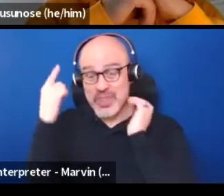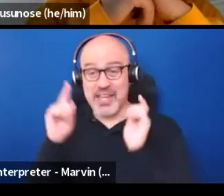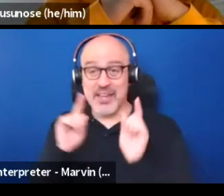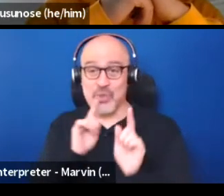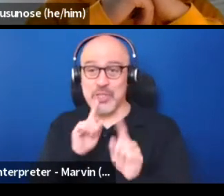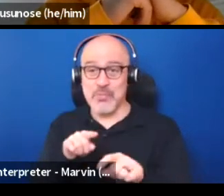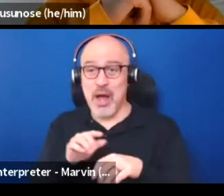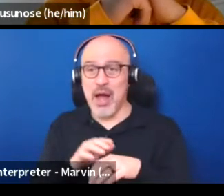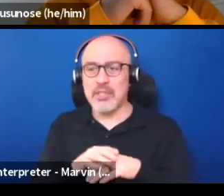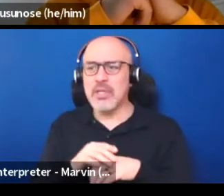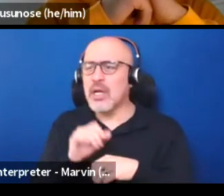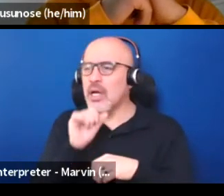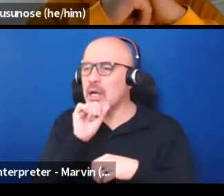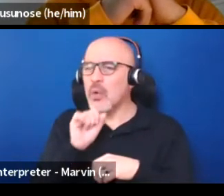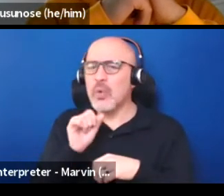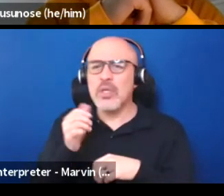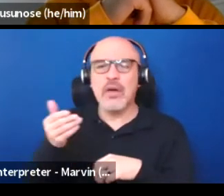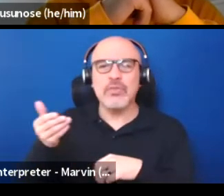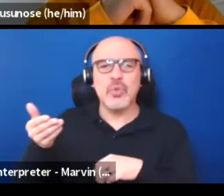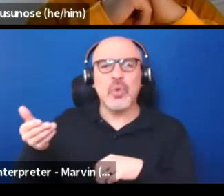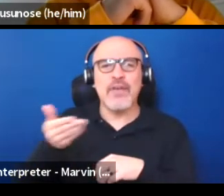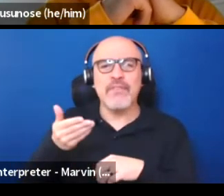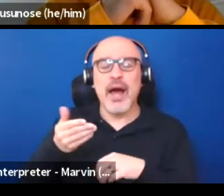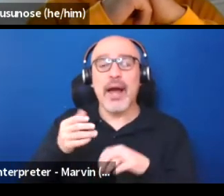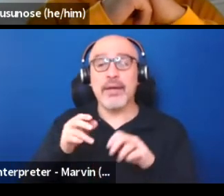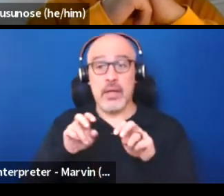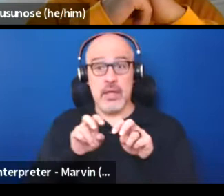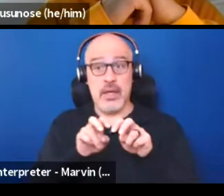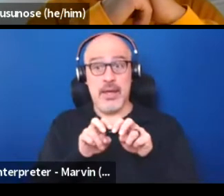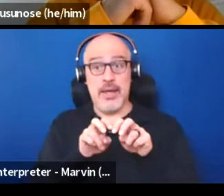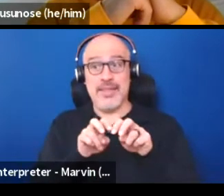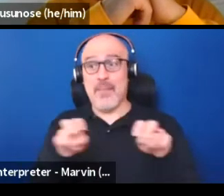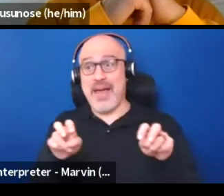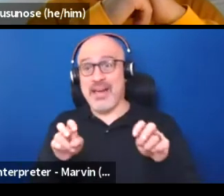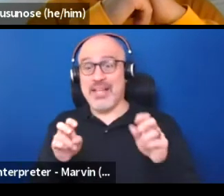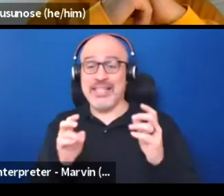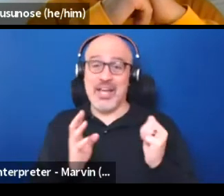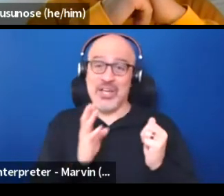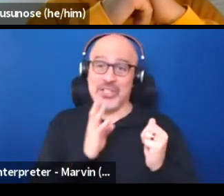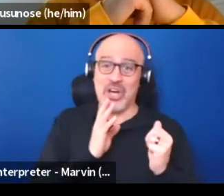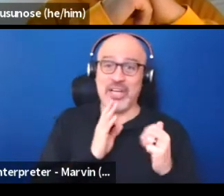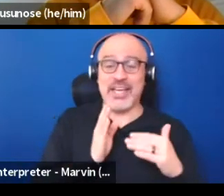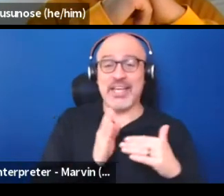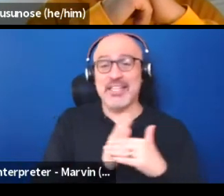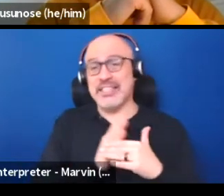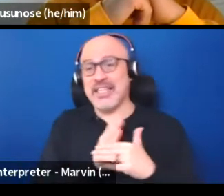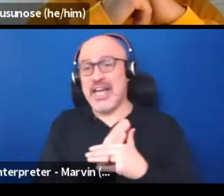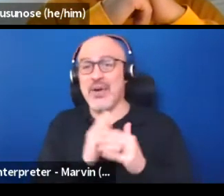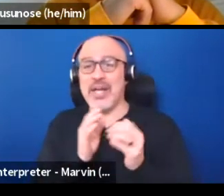I'd love to invite the panelists who have been chatting and sharing so much of their information.